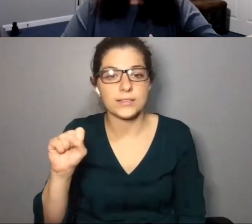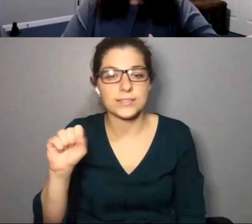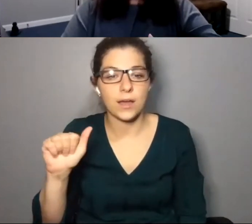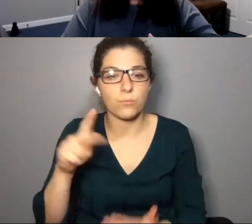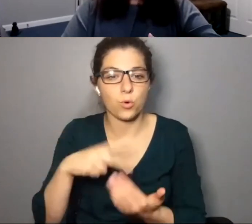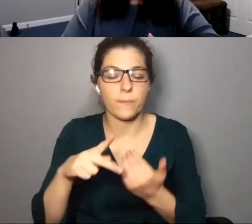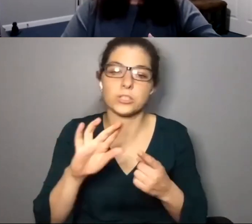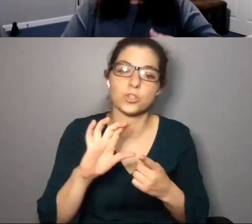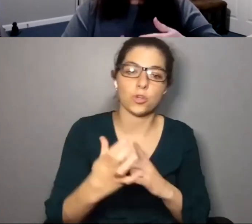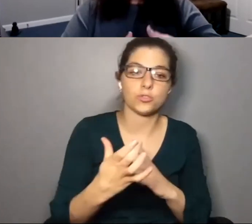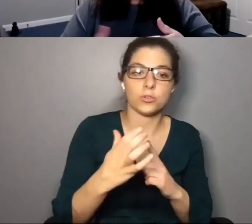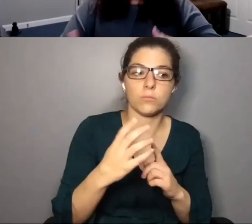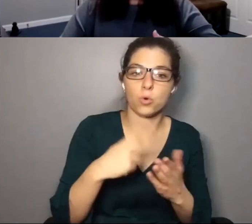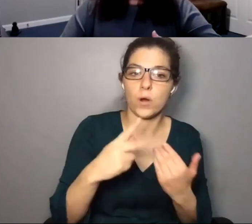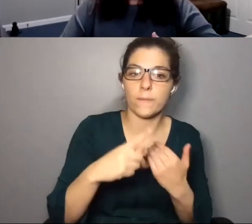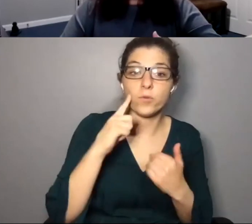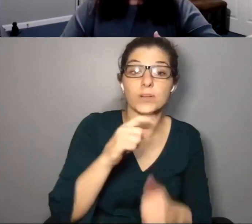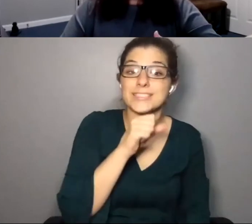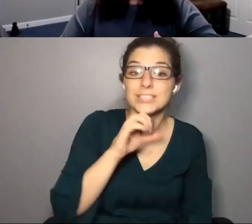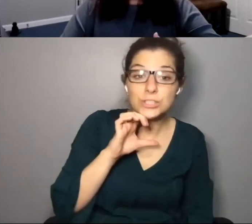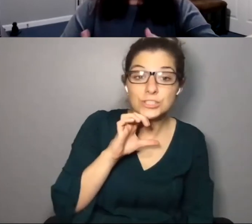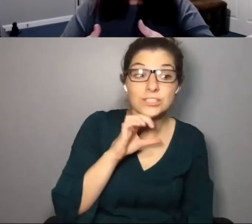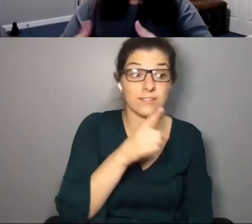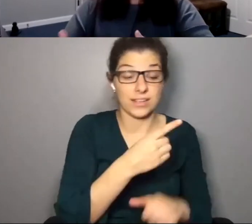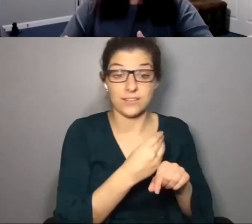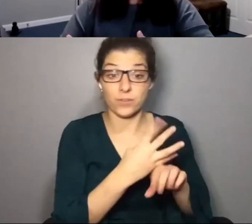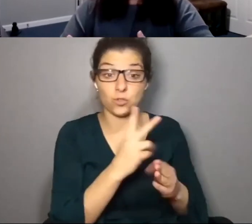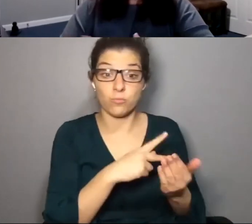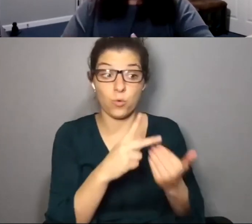is probably familiar with the sue